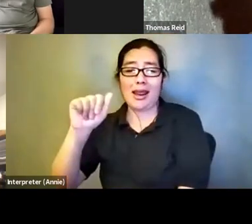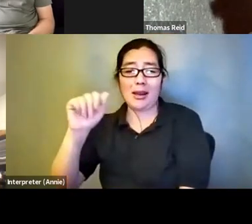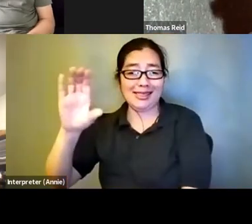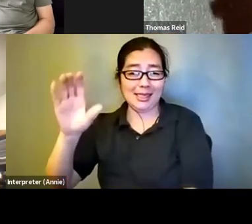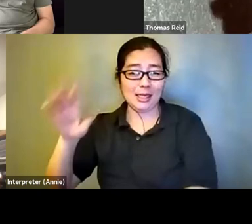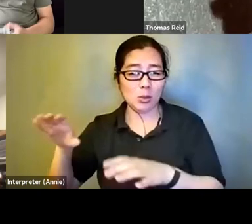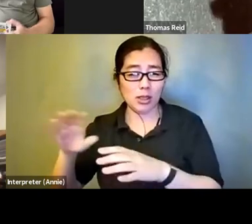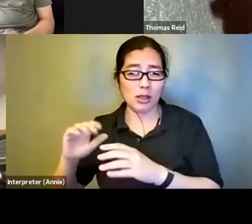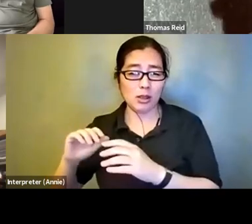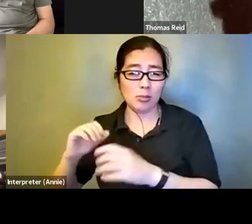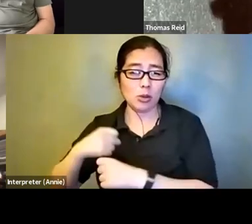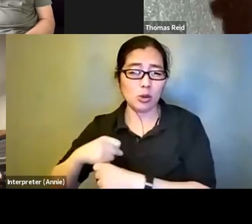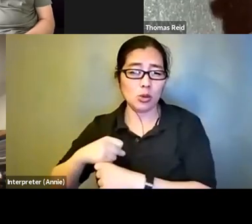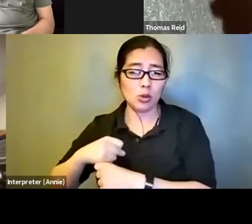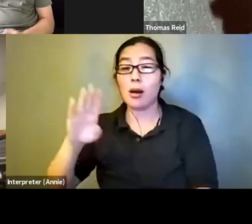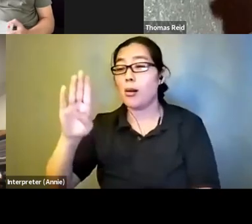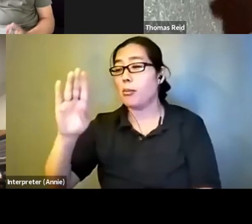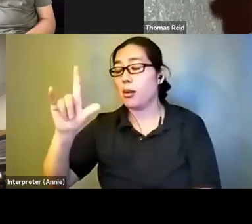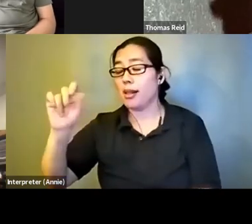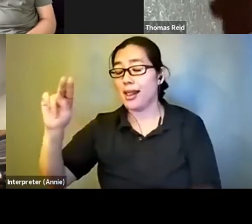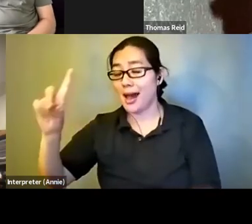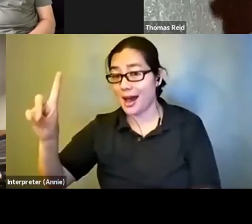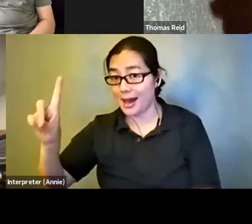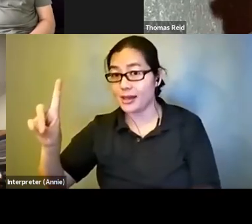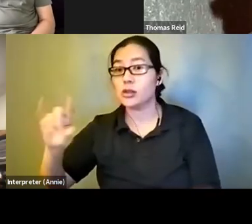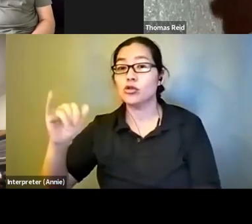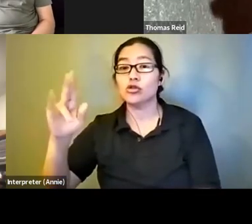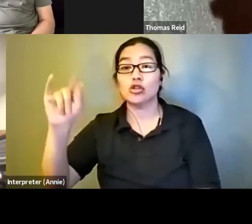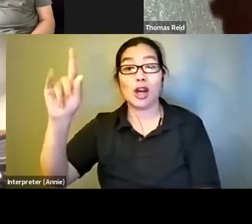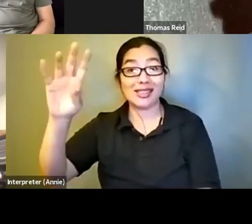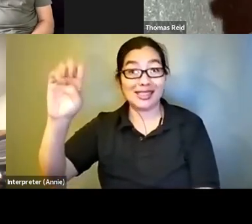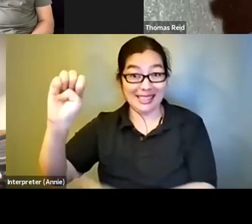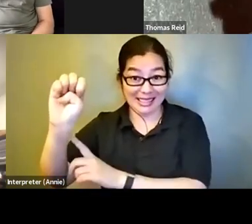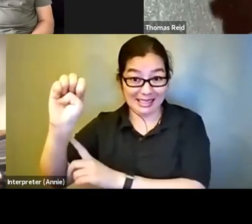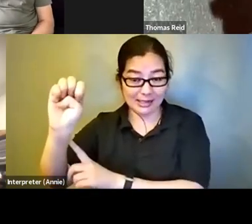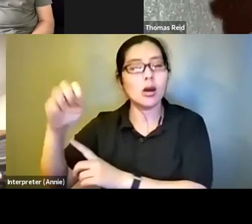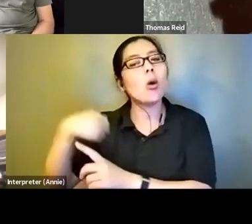male voice for one episode and female for the other. We had the same two people and